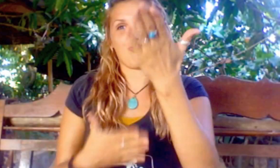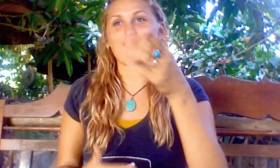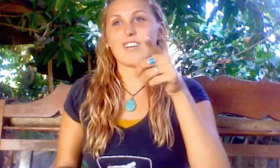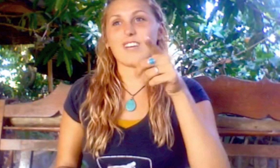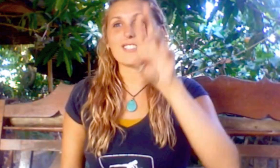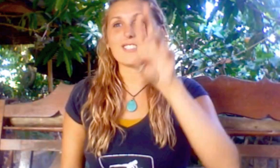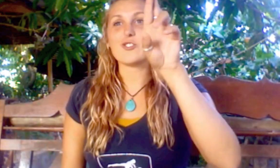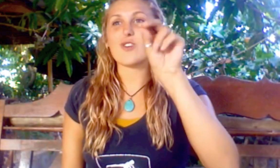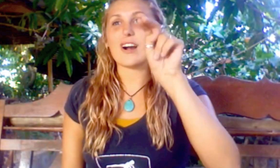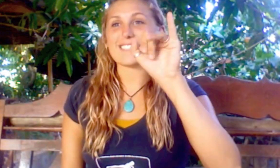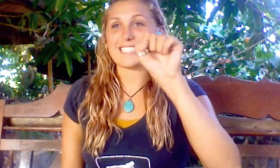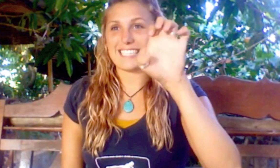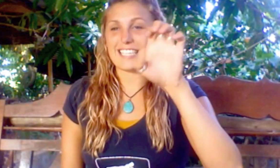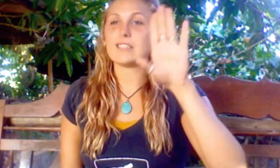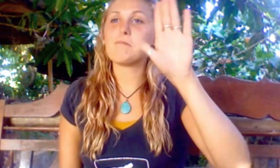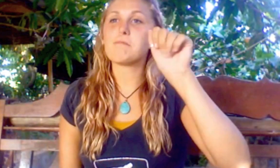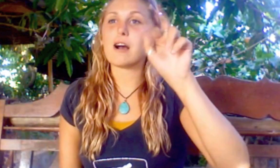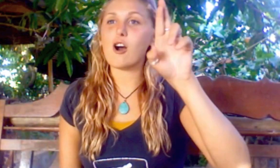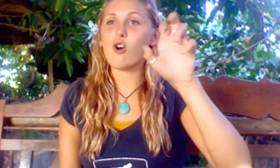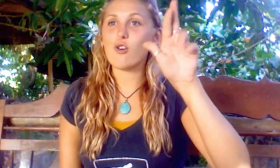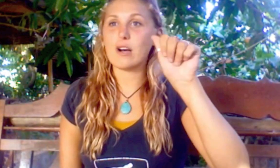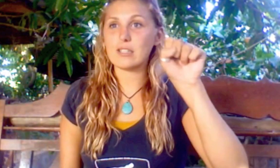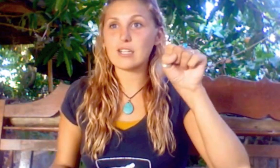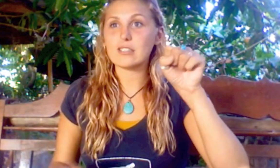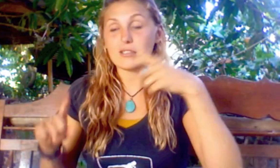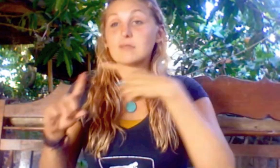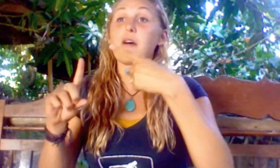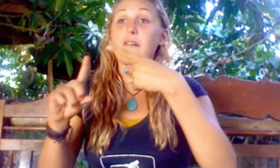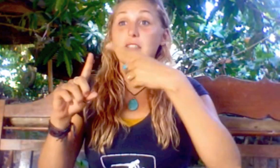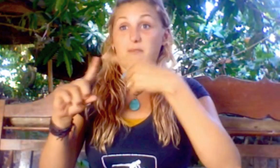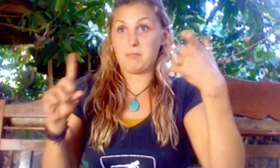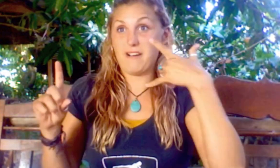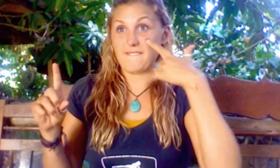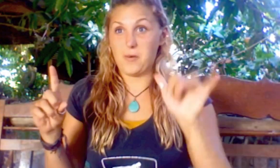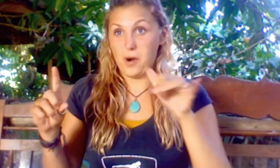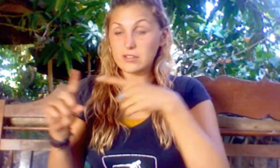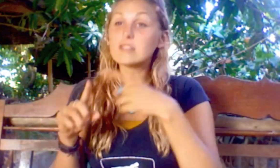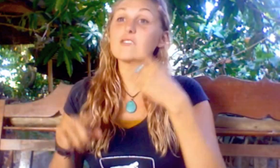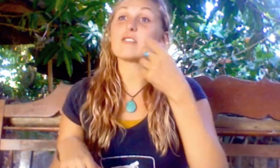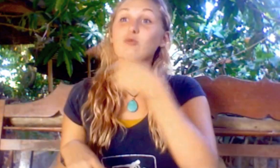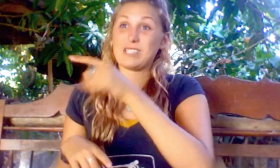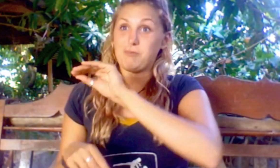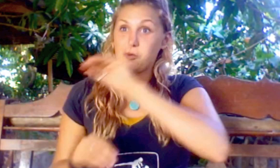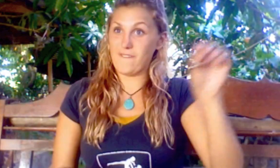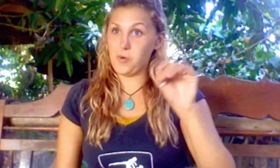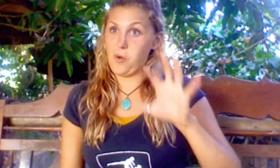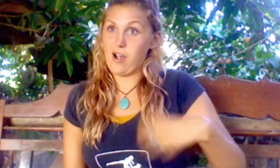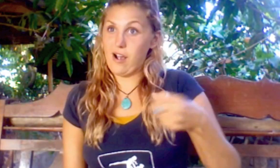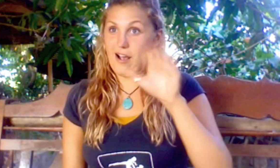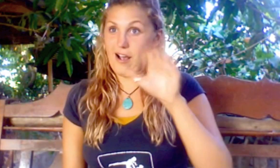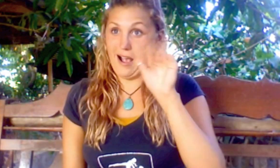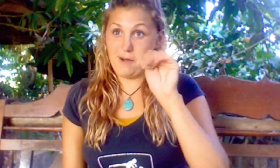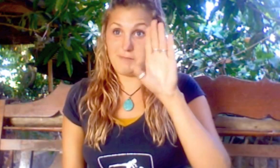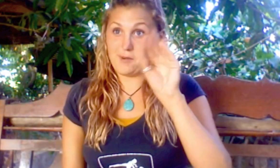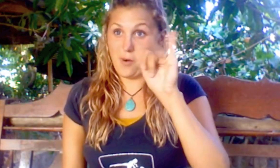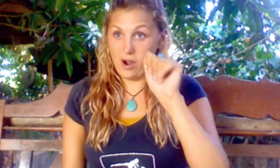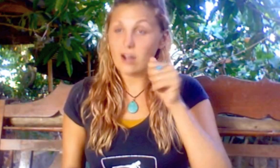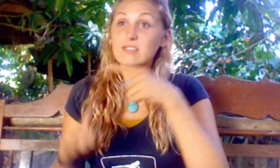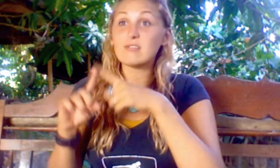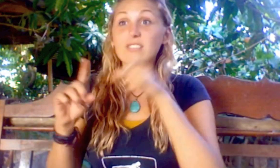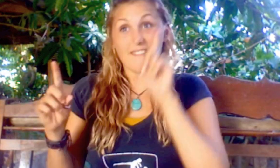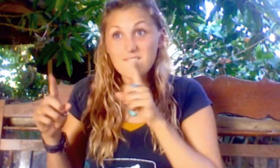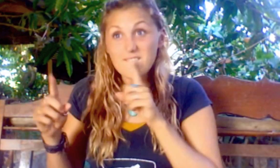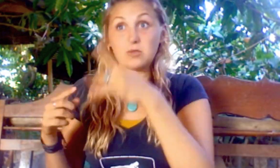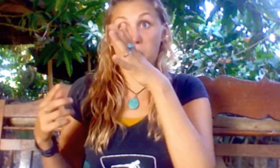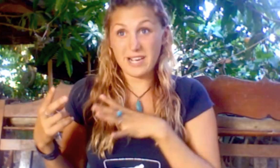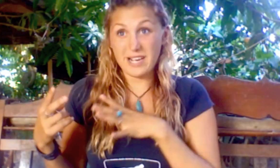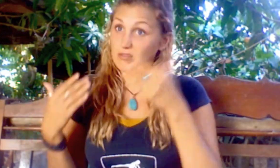I recommend Ronise Barreras. She is originally from California and moved to Cambodia being deaf and a woman.